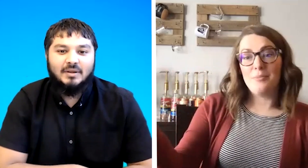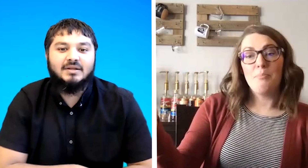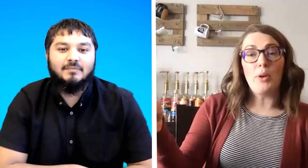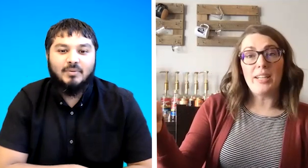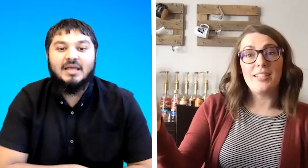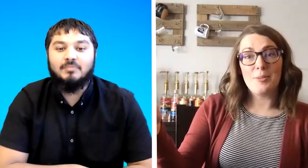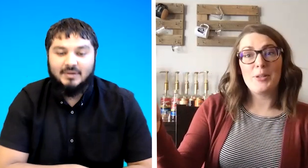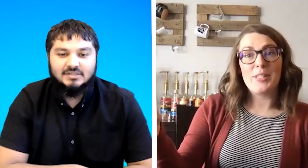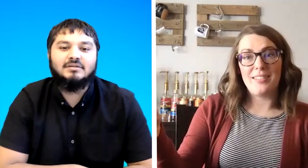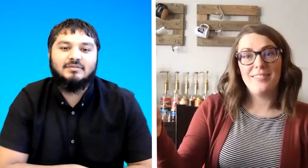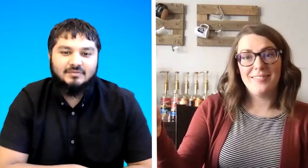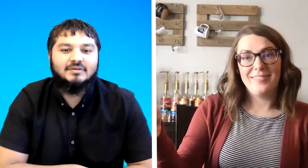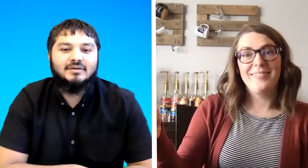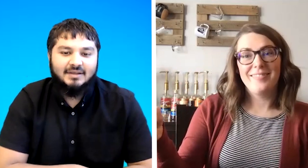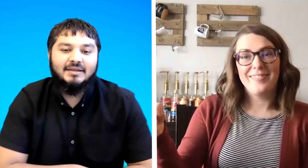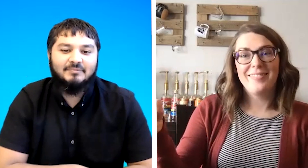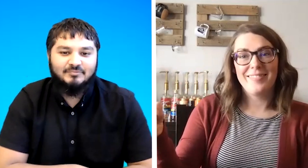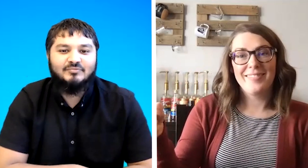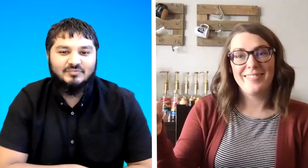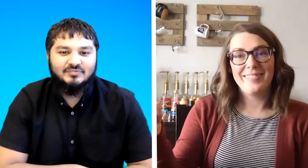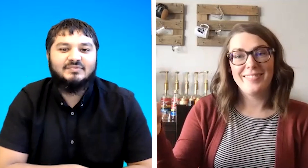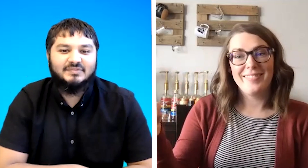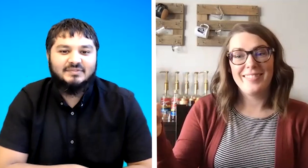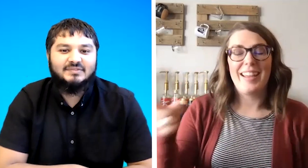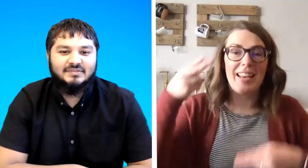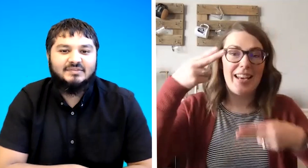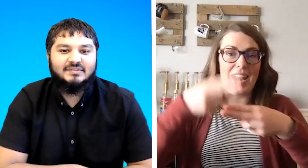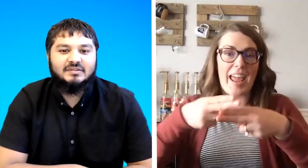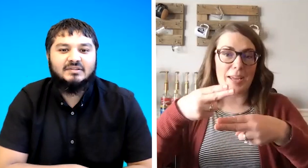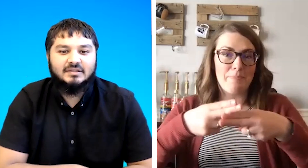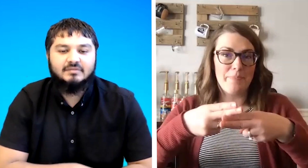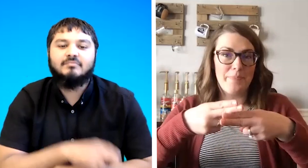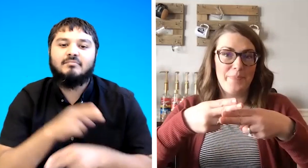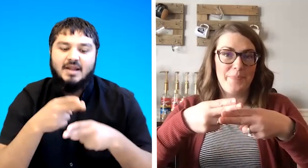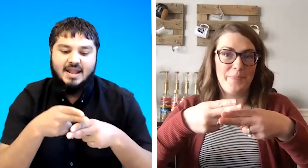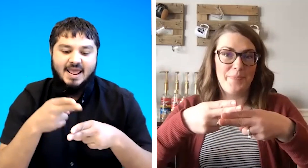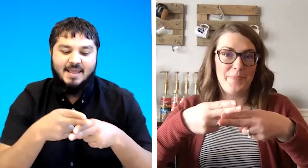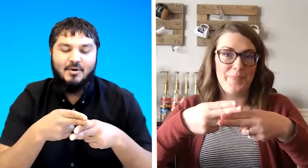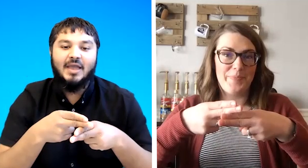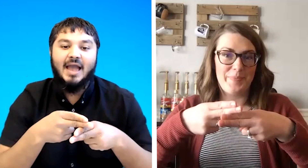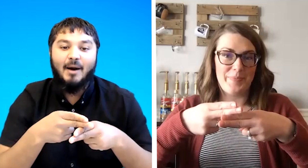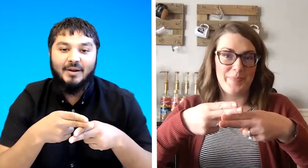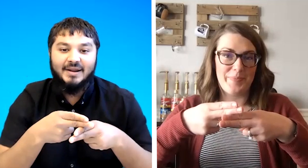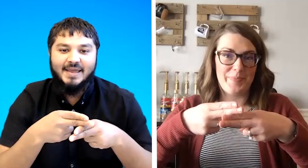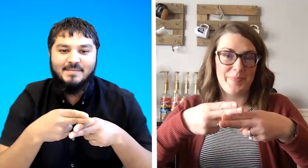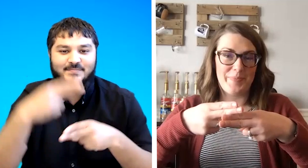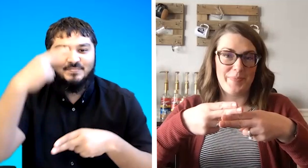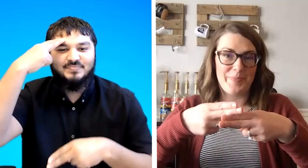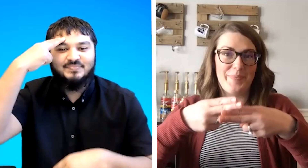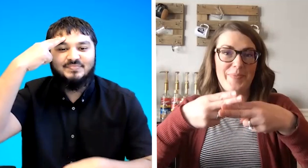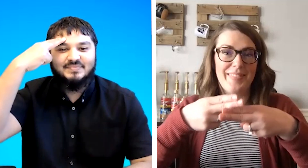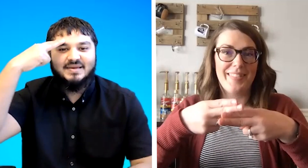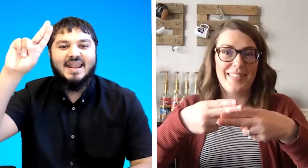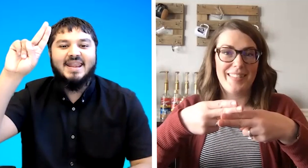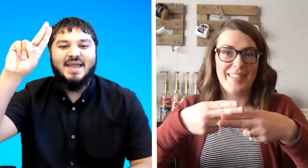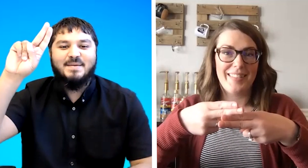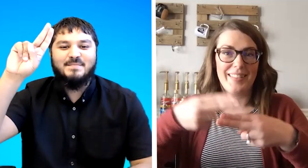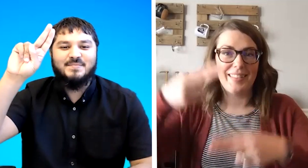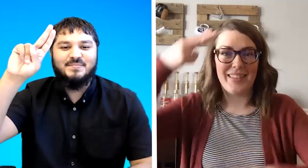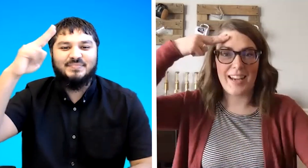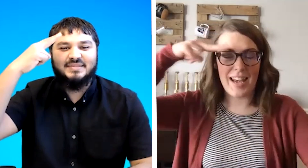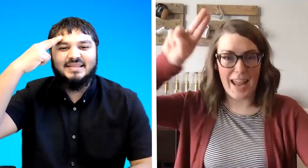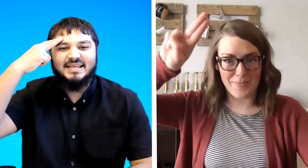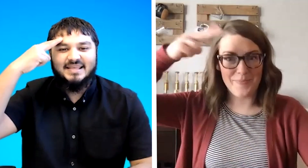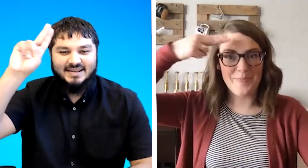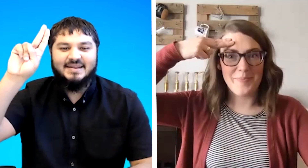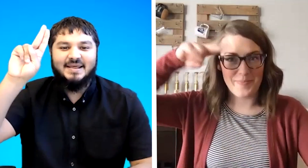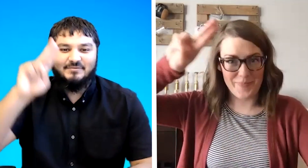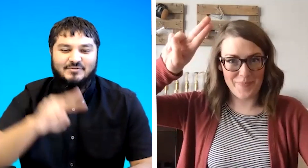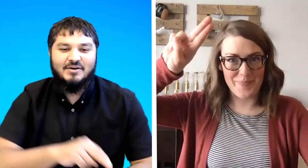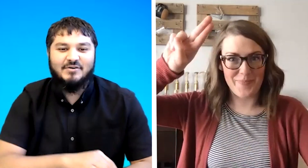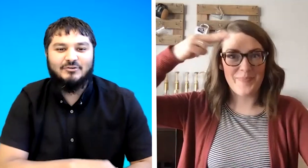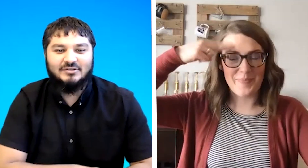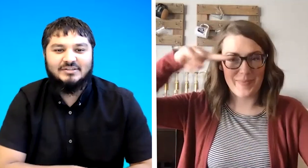pointing to the person okay name name okay our name name name name very interesting